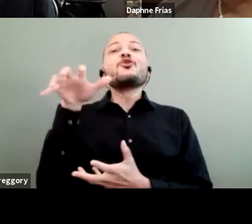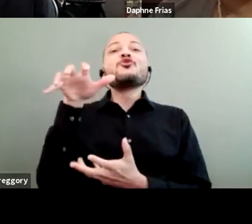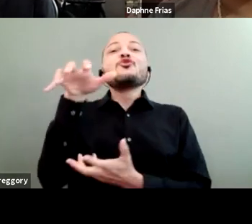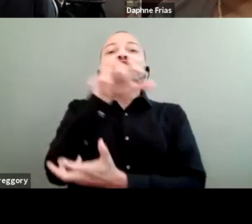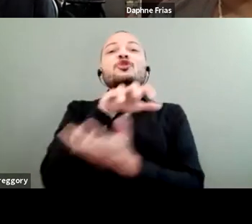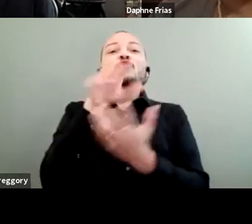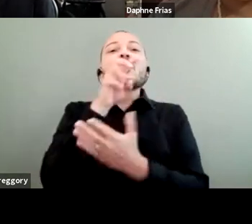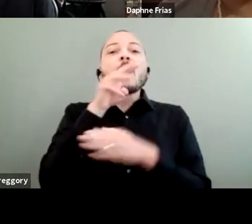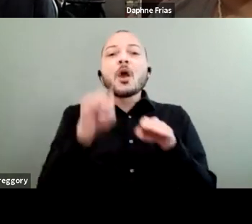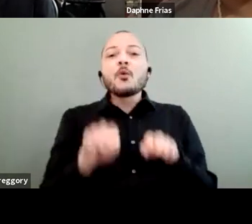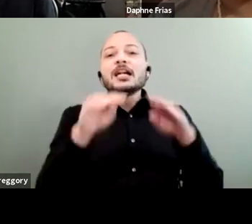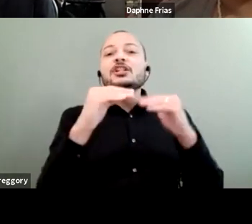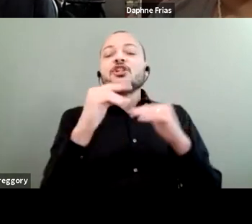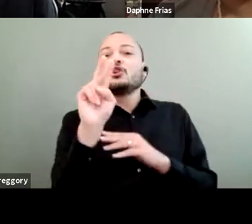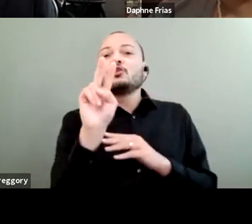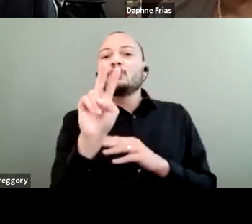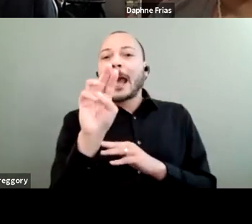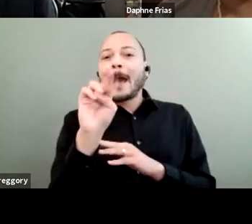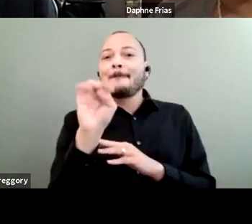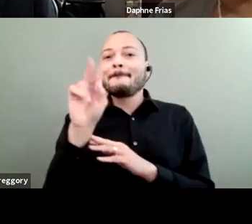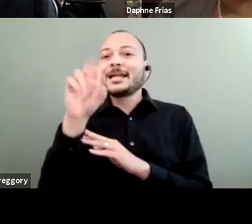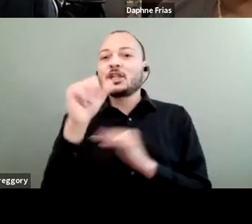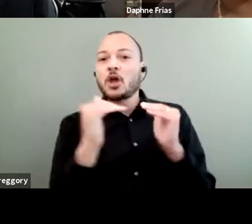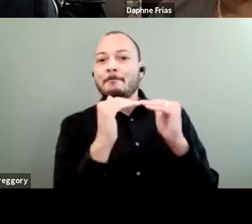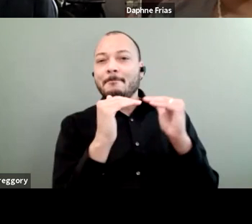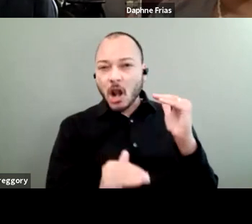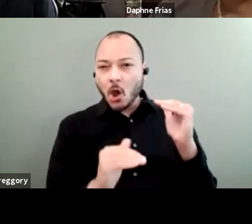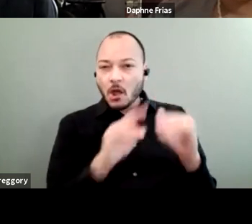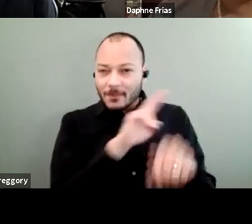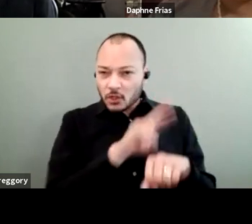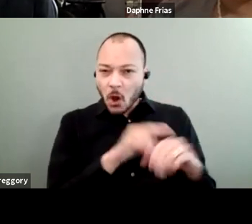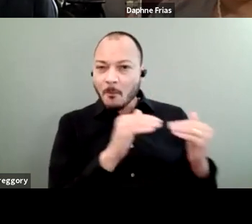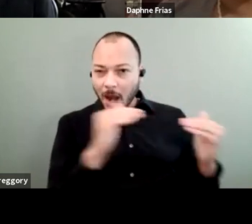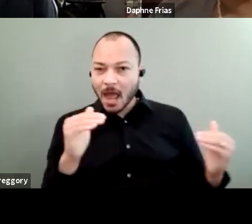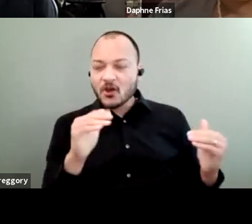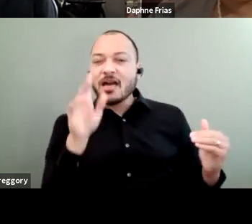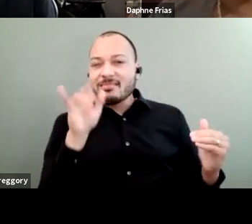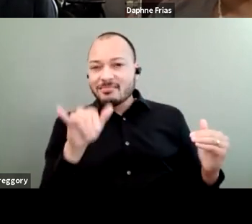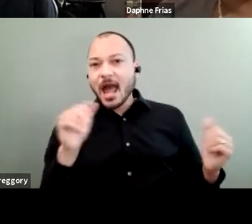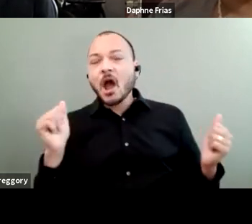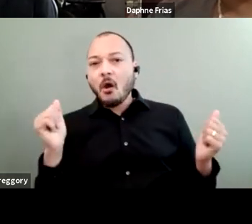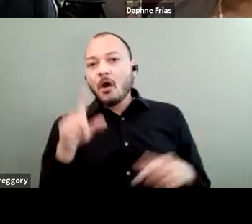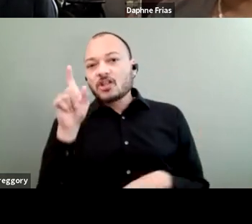and that is something that we should all be concerned because what if...